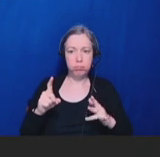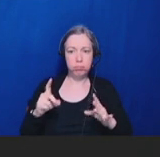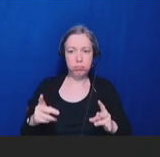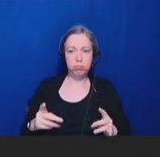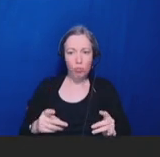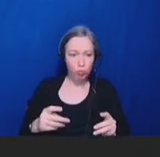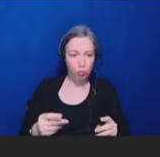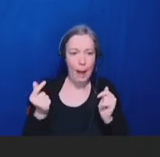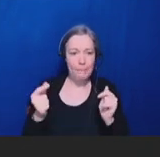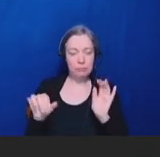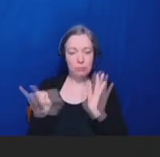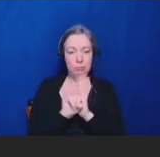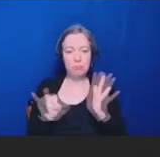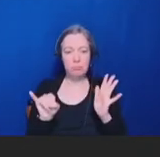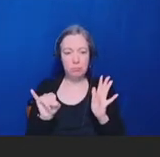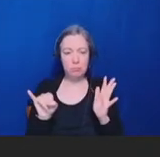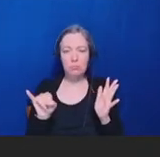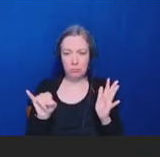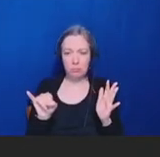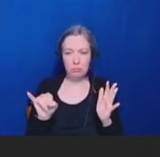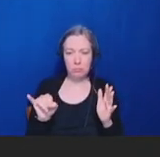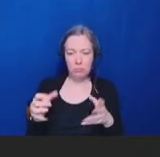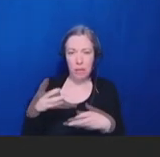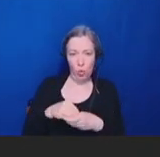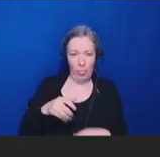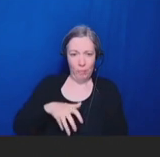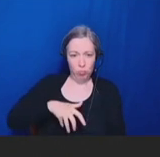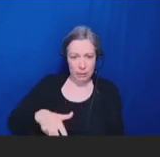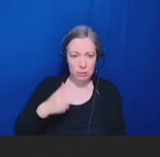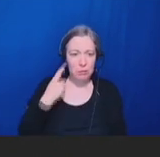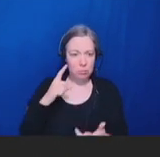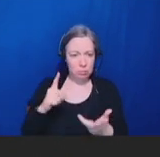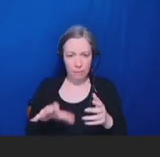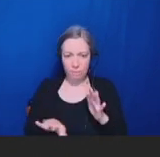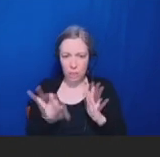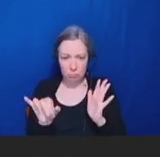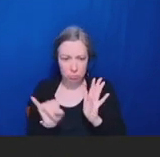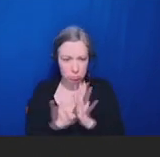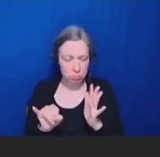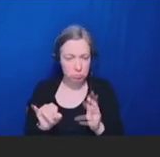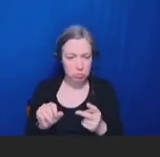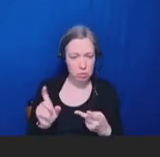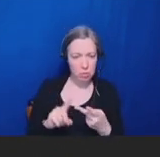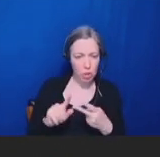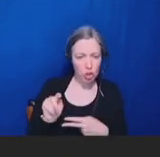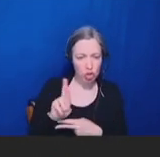analysis for rapid detection of signals, tree-based data mining for the detection of unanticipated